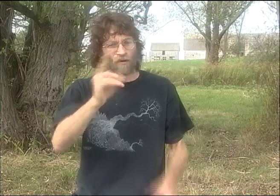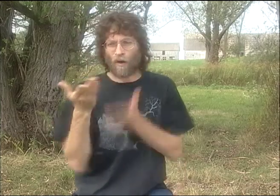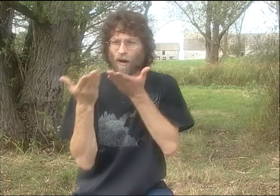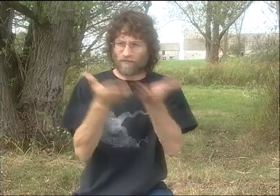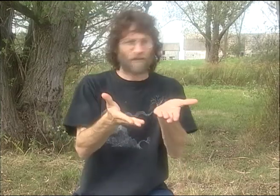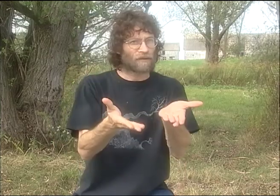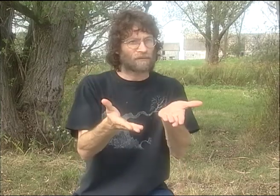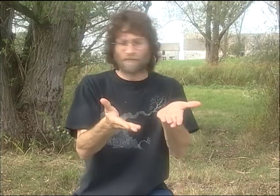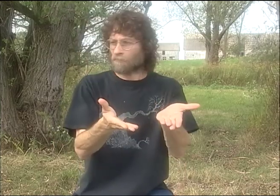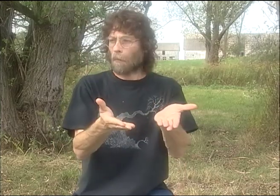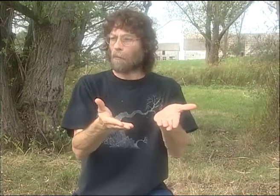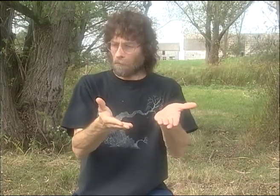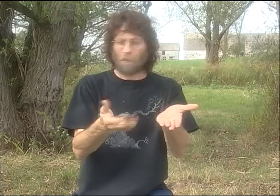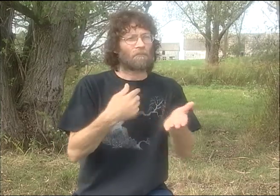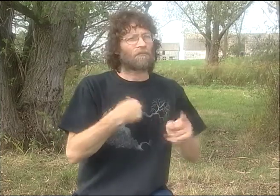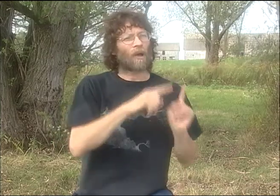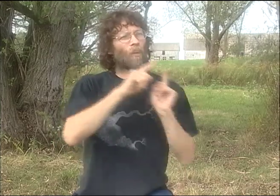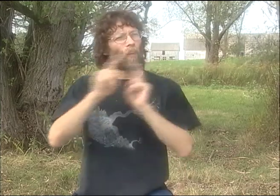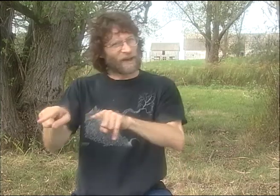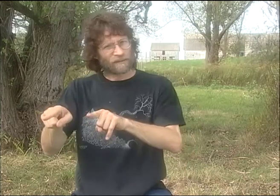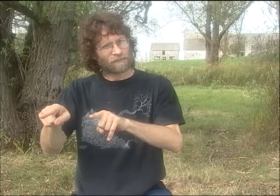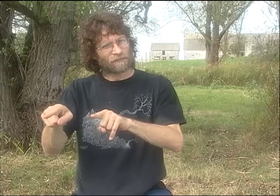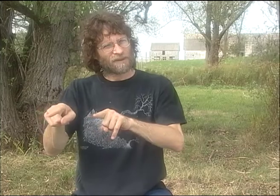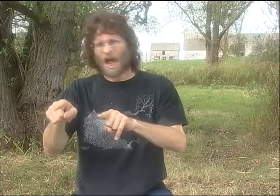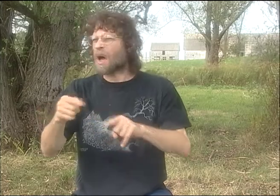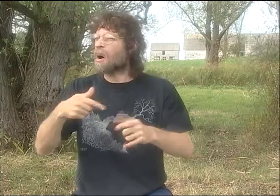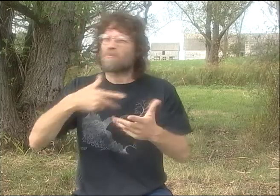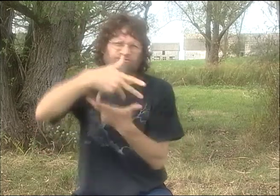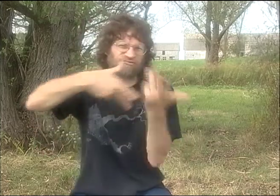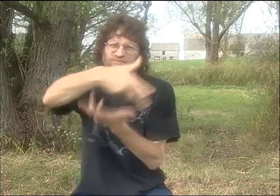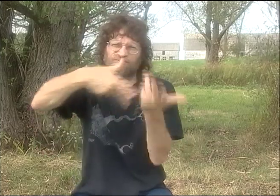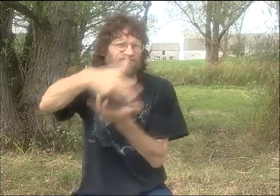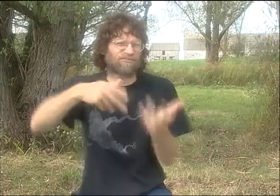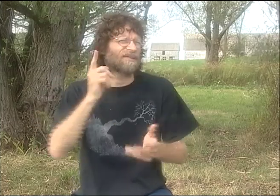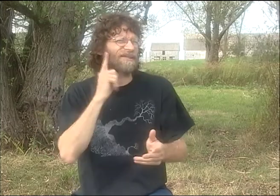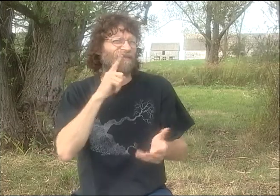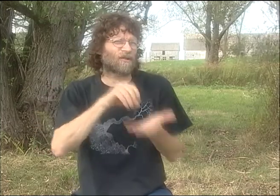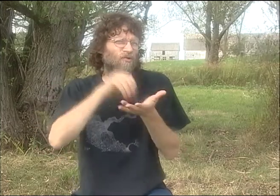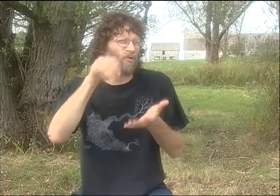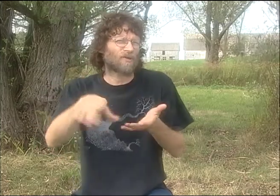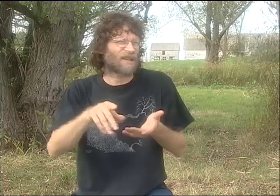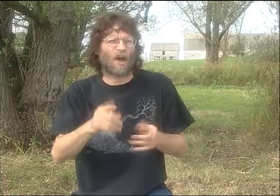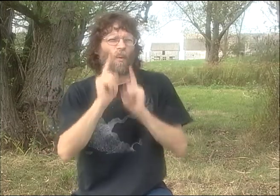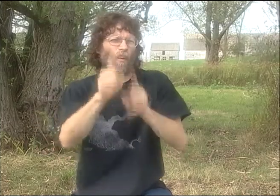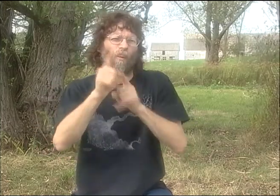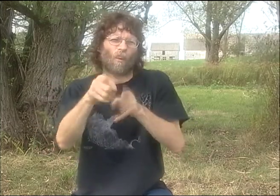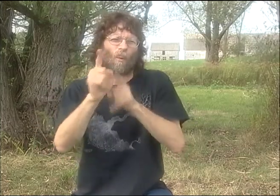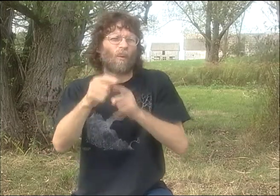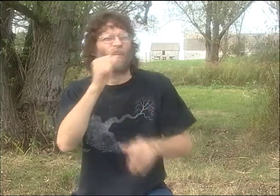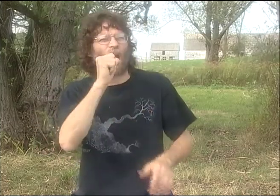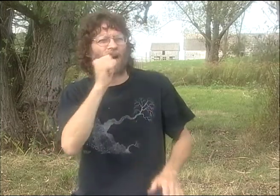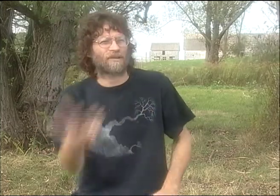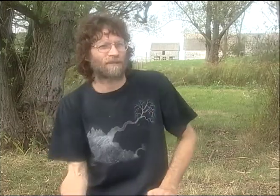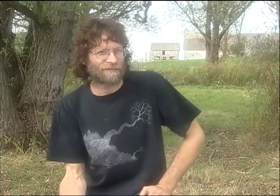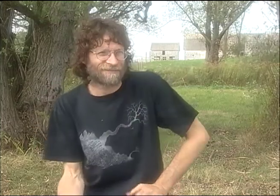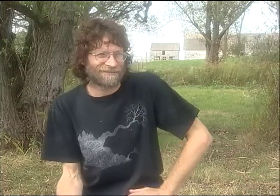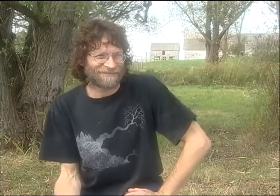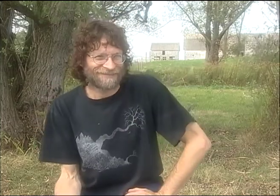AND RIT/NTID HAD A POSITION AVAILABLE, SO I WENT. AND THAT'S WHERE I REALLY KIND OF THREW MYSELF INTO THE DEAF WORLD.